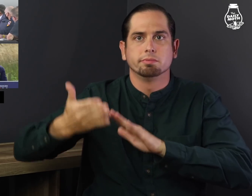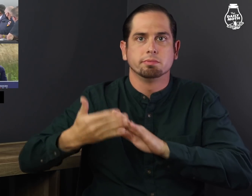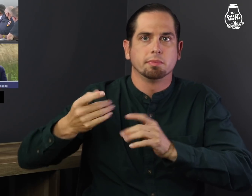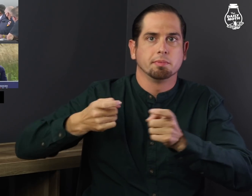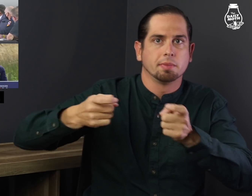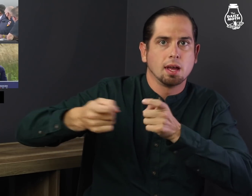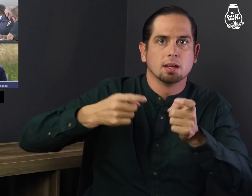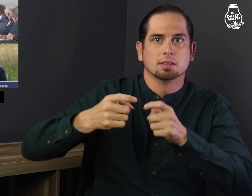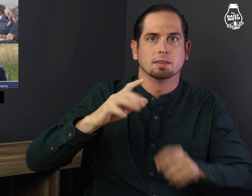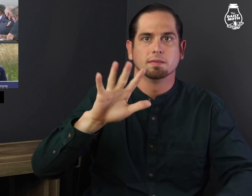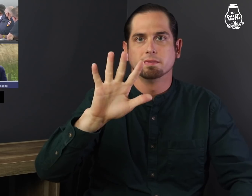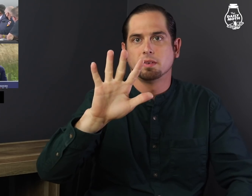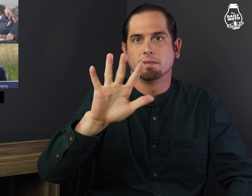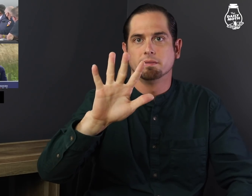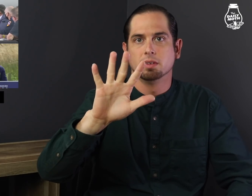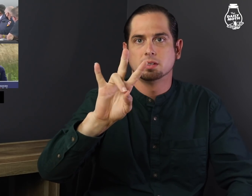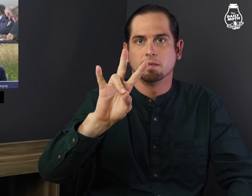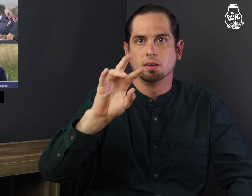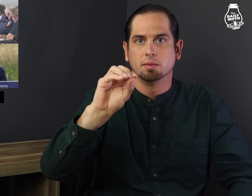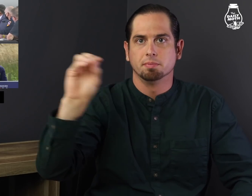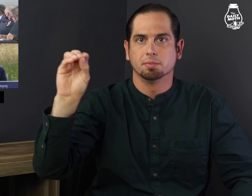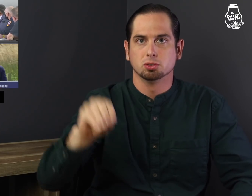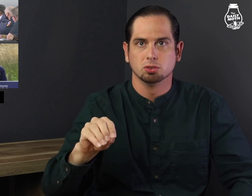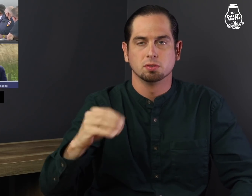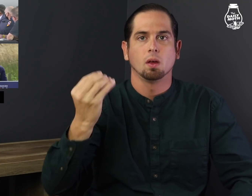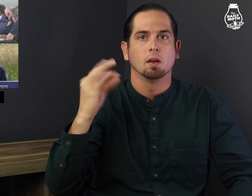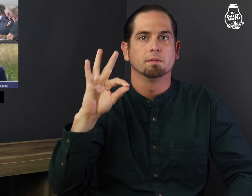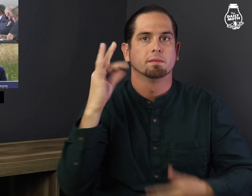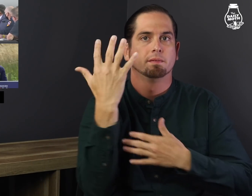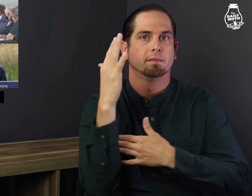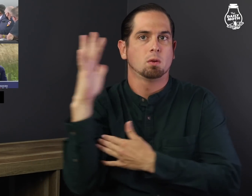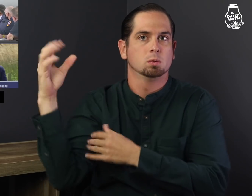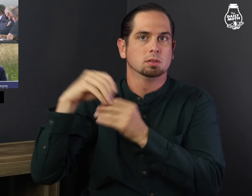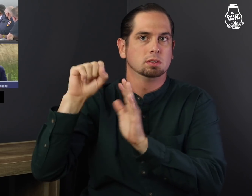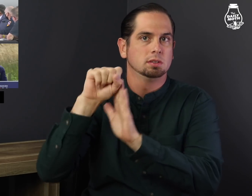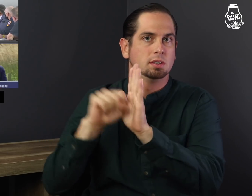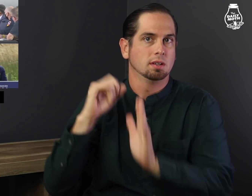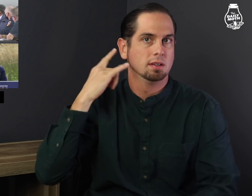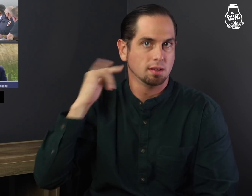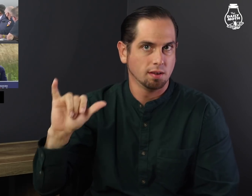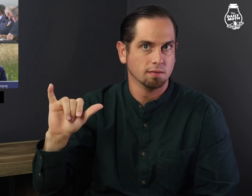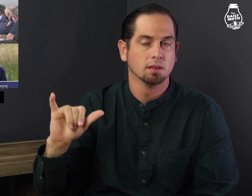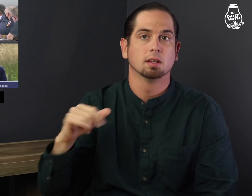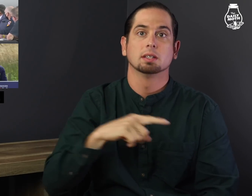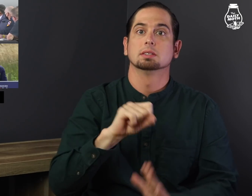manages 57% of the forests in the state,